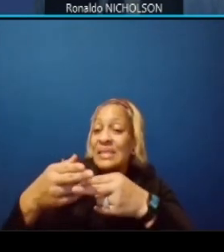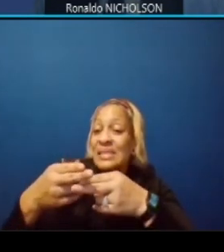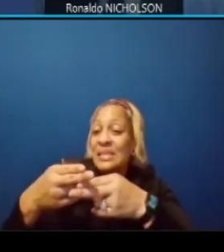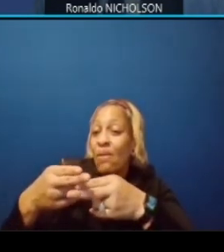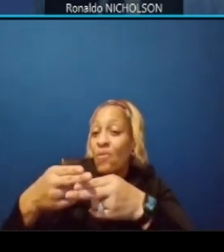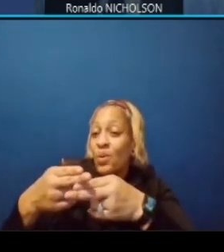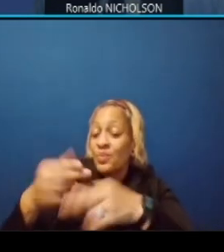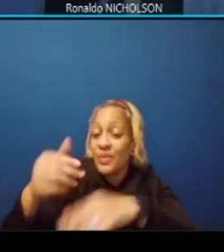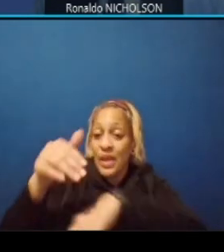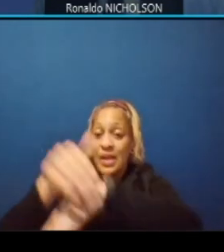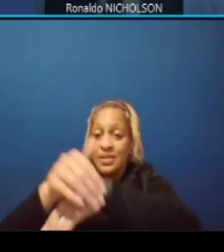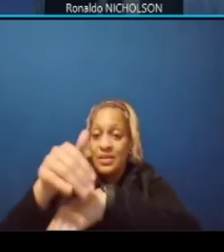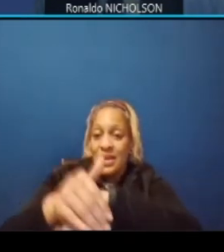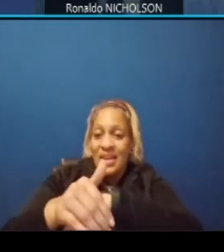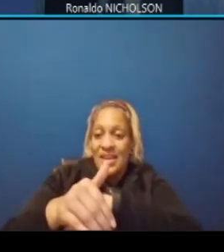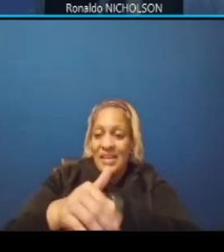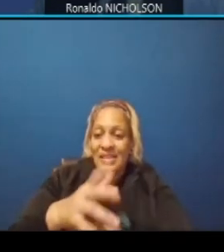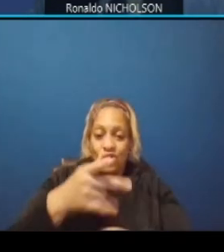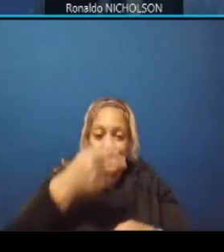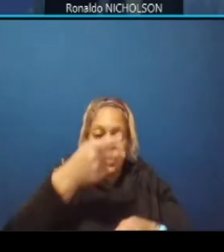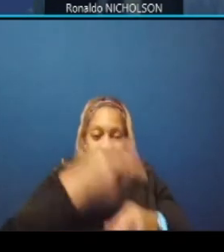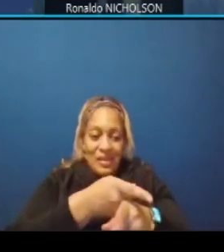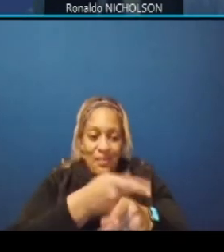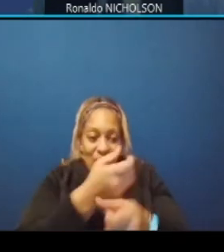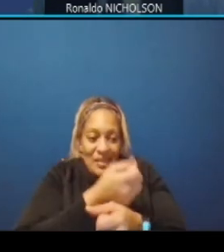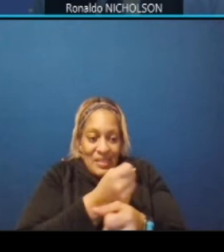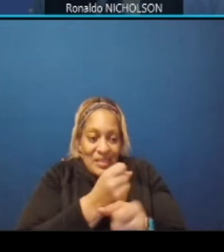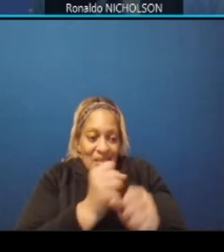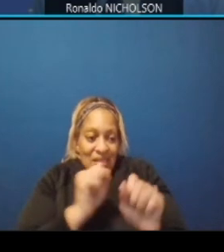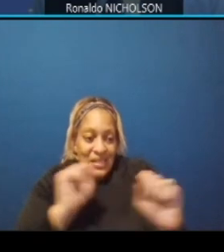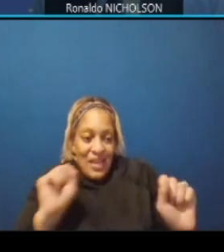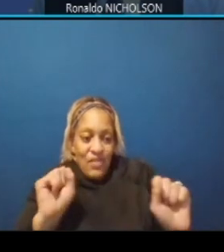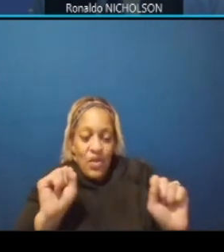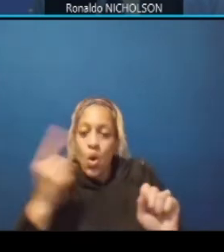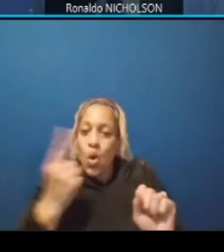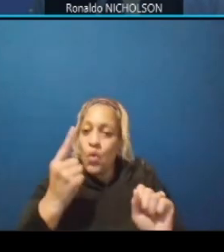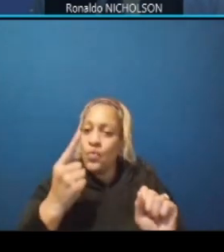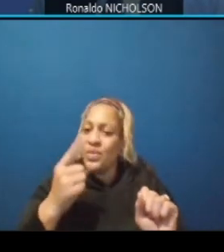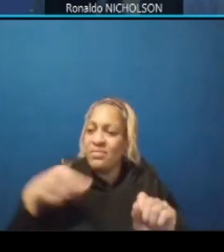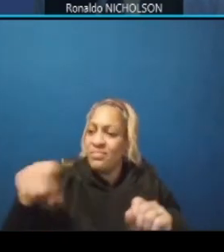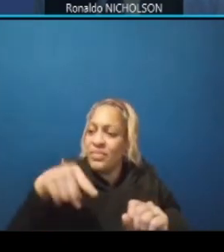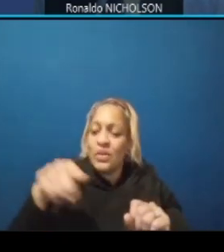in order to maintain again the safety of not just the traveling public but the workers as well